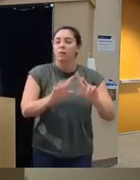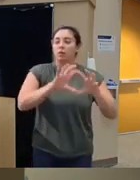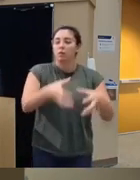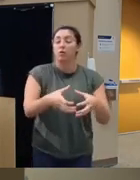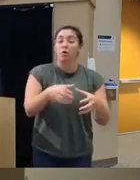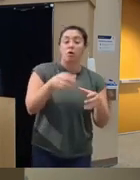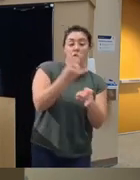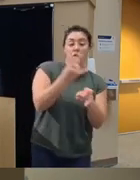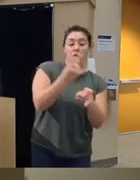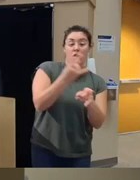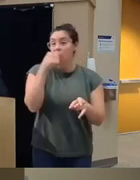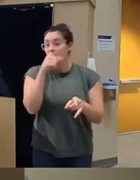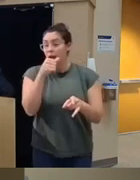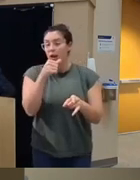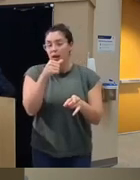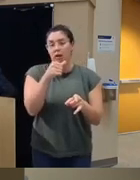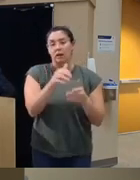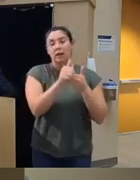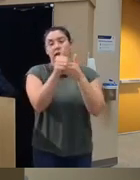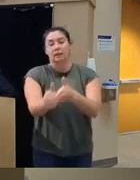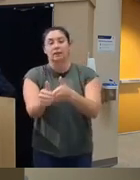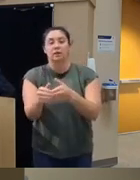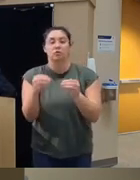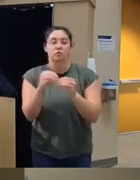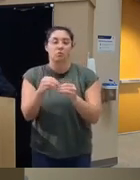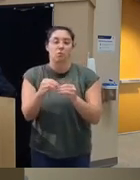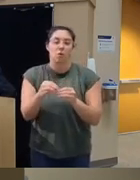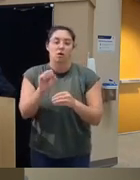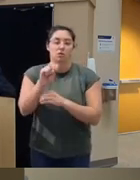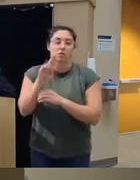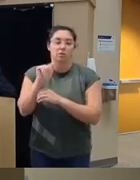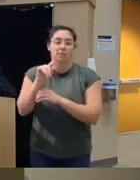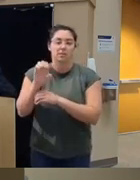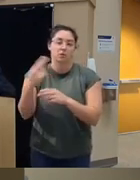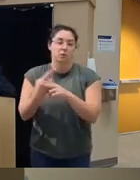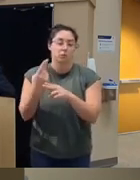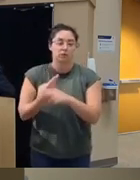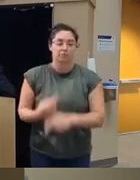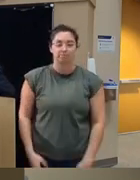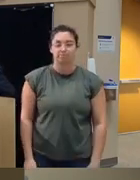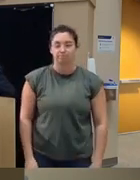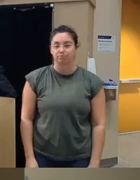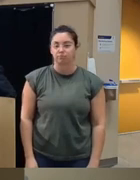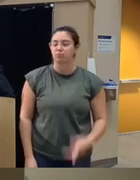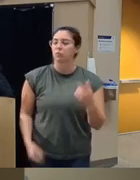and cocaine be the targeted substances in our next randomized control trial so we had this hypothesis